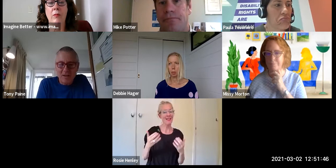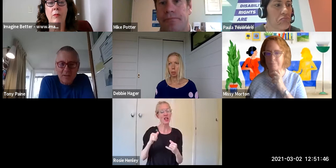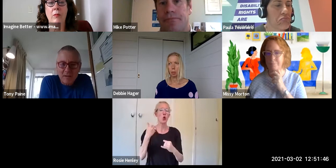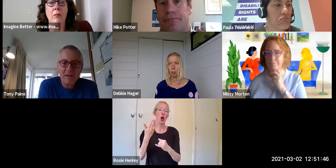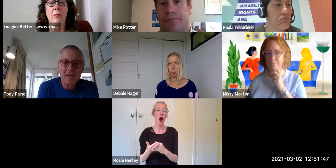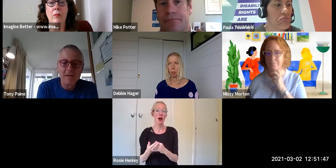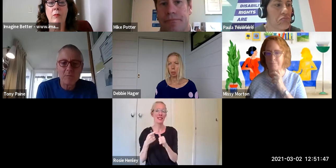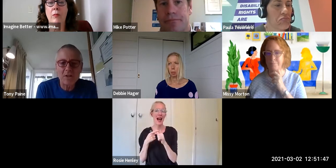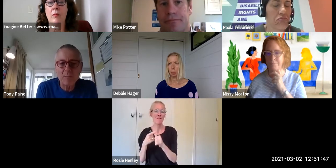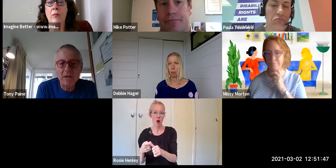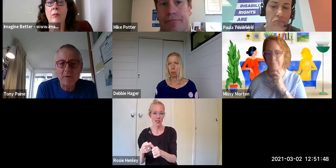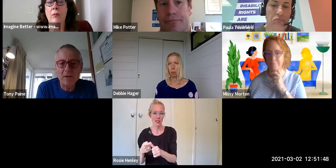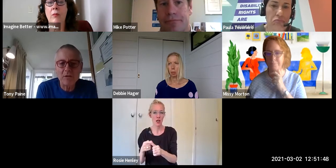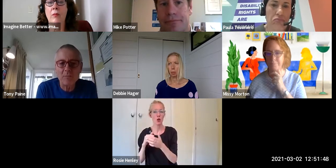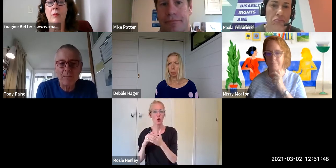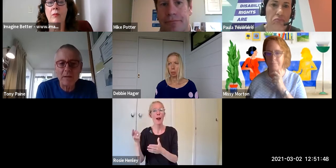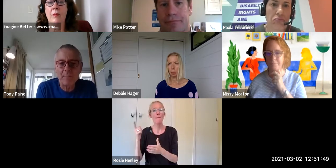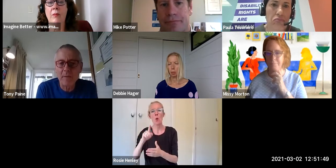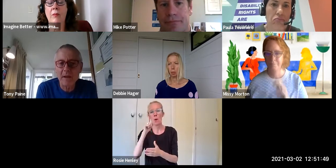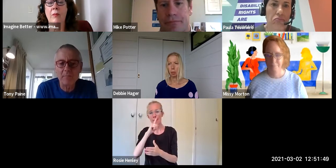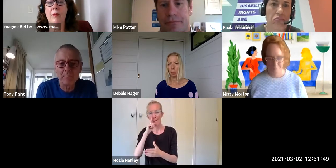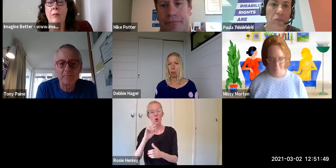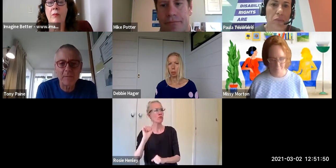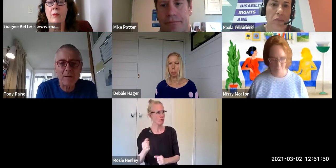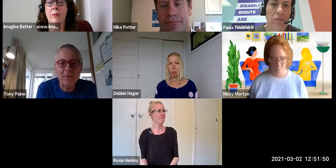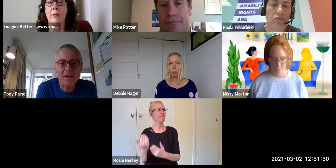questions. I think that by the time we get around the group that we might wrap things